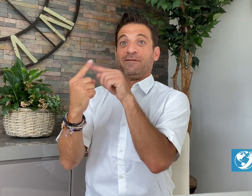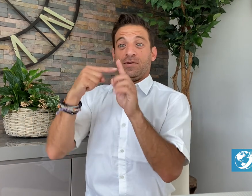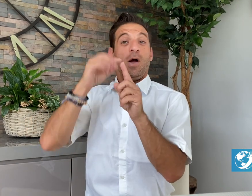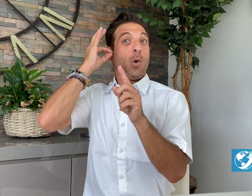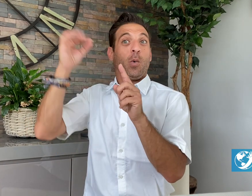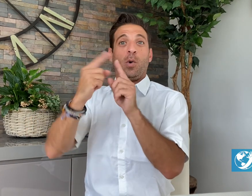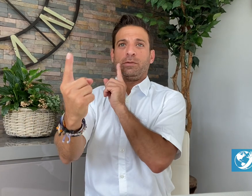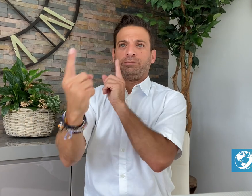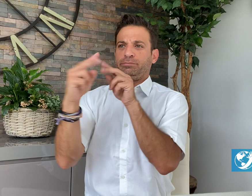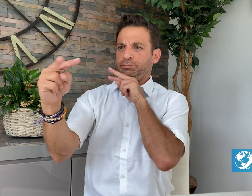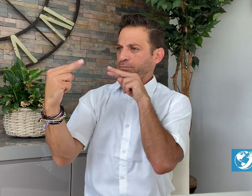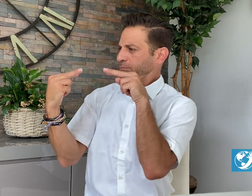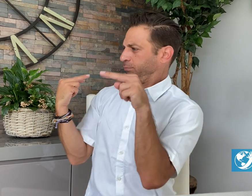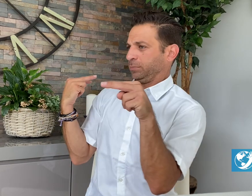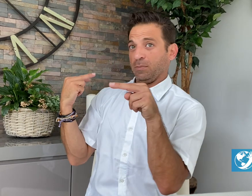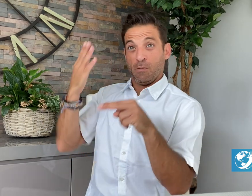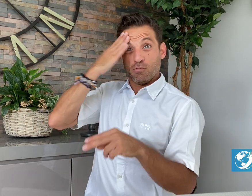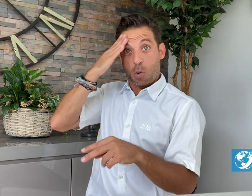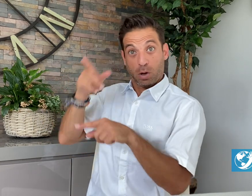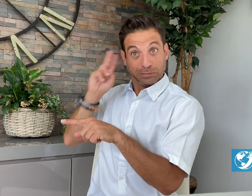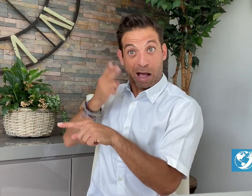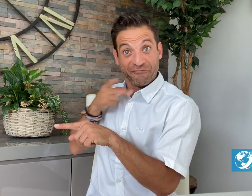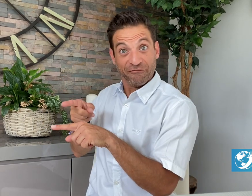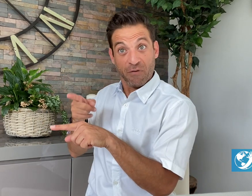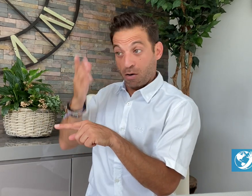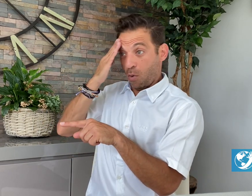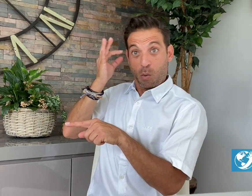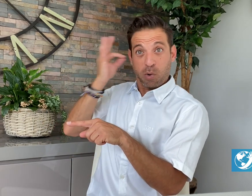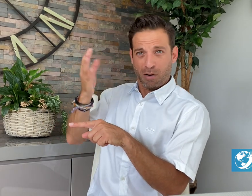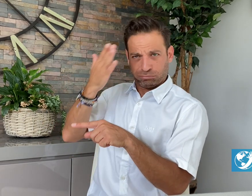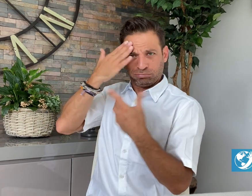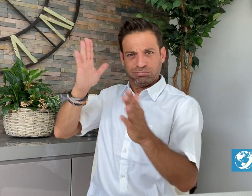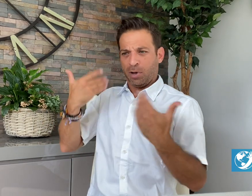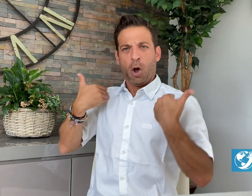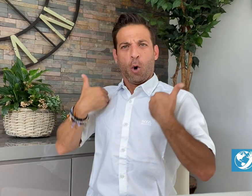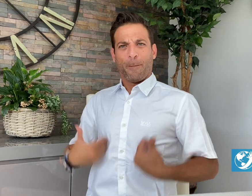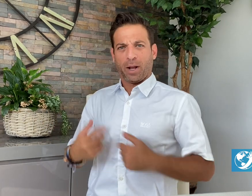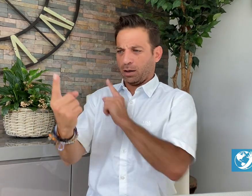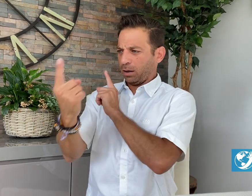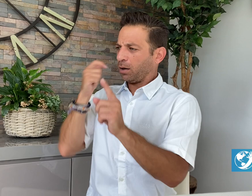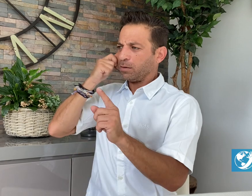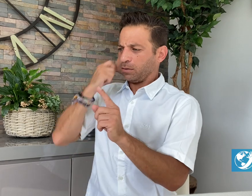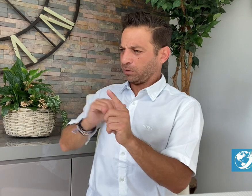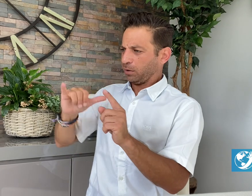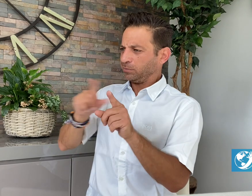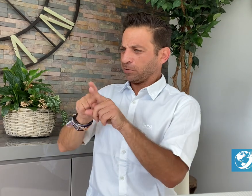they wouldn’t know that they were Deaf - they just know they are human.